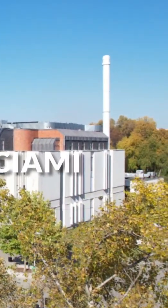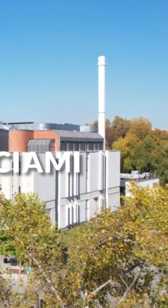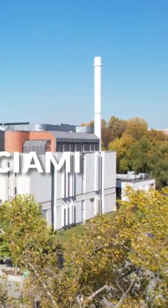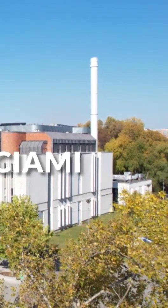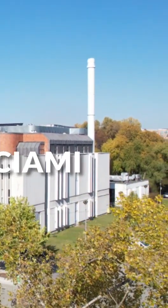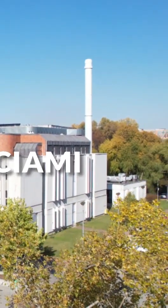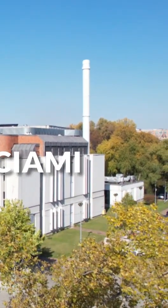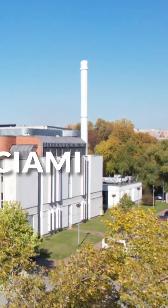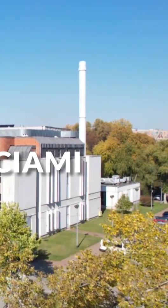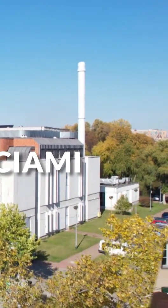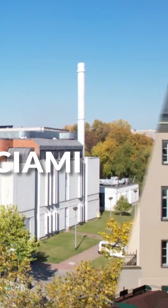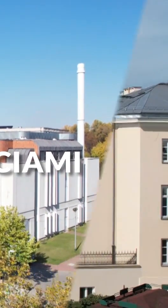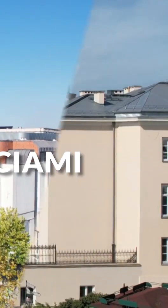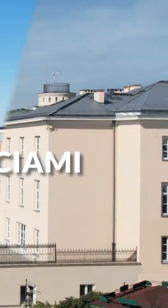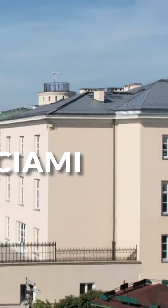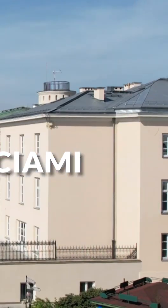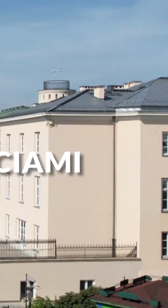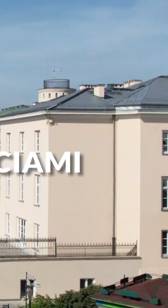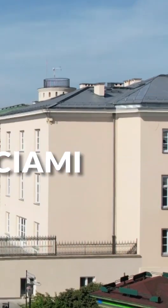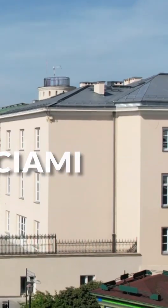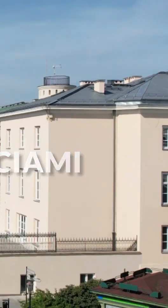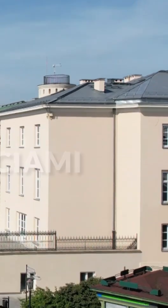OFFICE FOR PERSONS WITH DISABILITIES